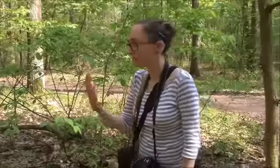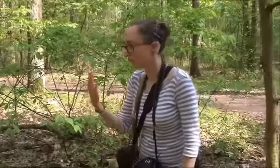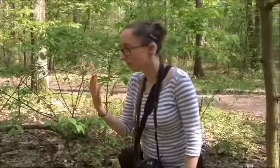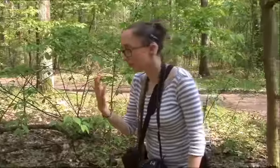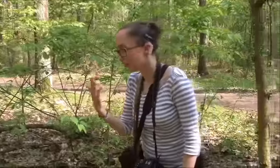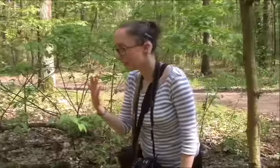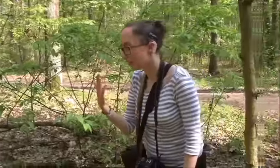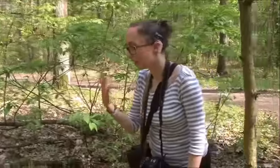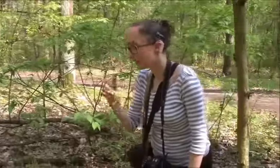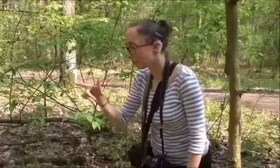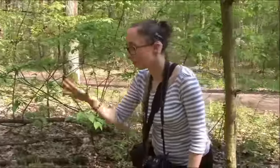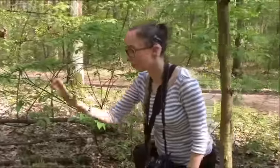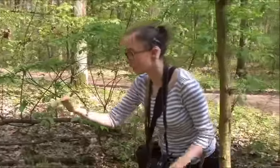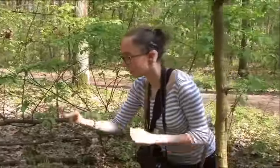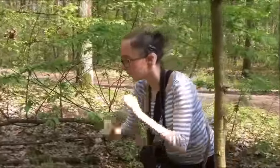What is your age?